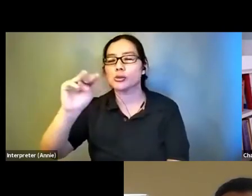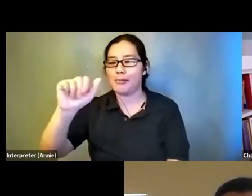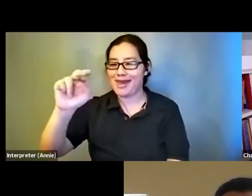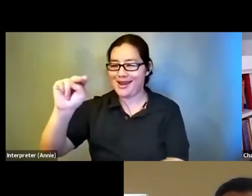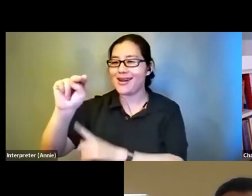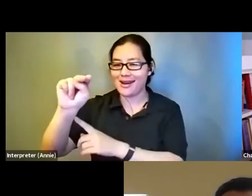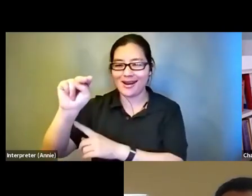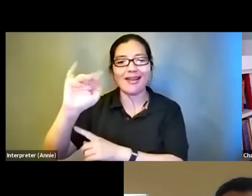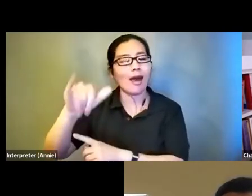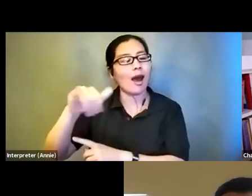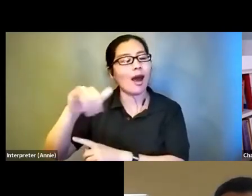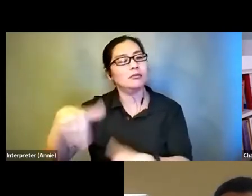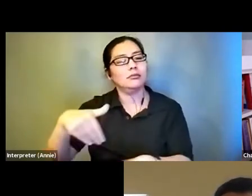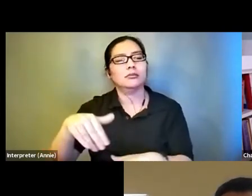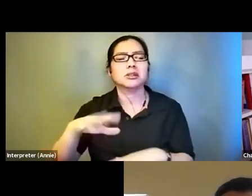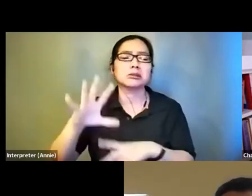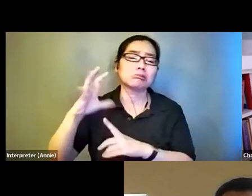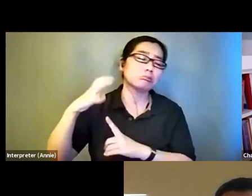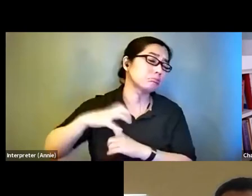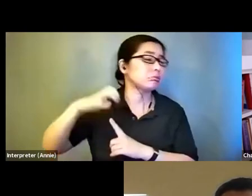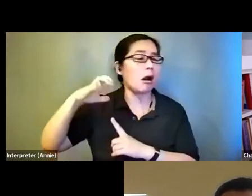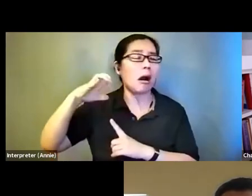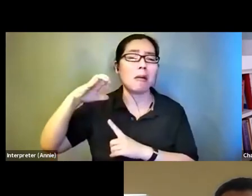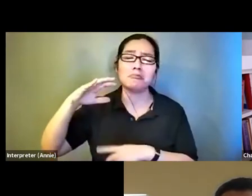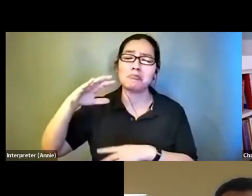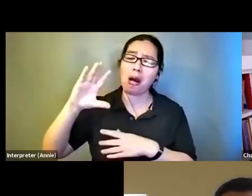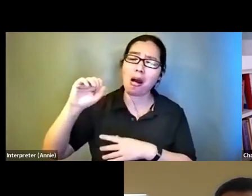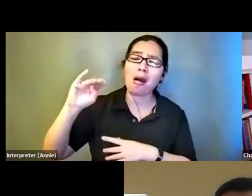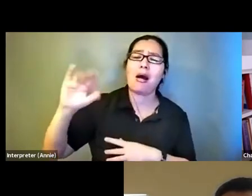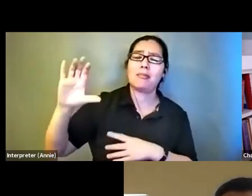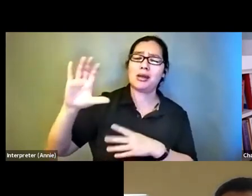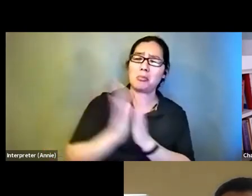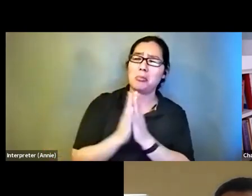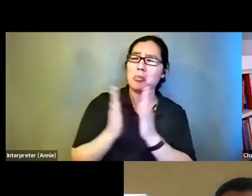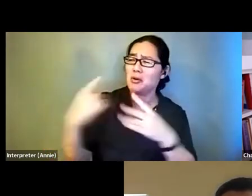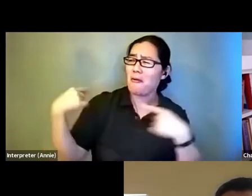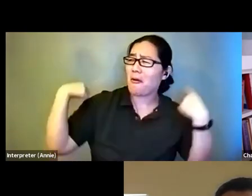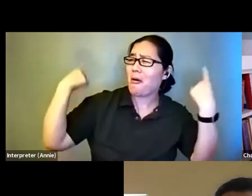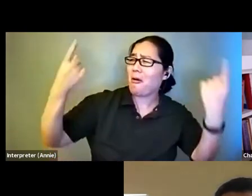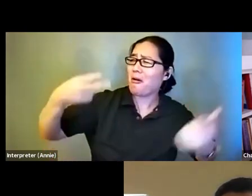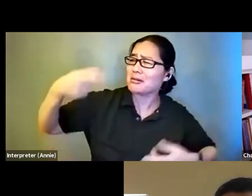touted as one of the best comic books of all time. That really got me into that world.